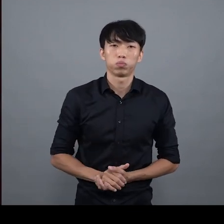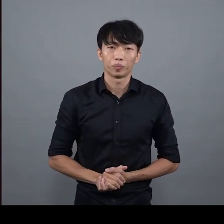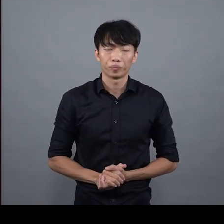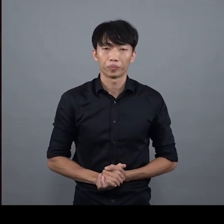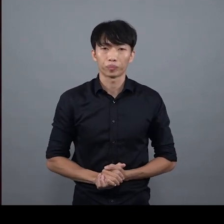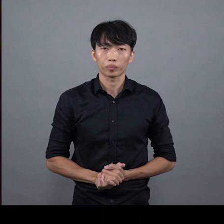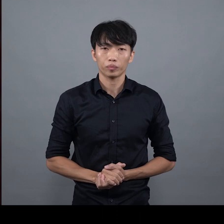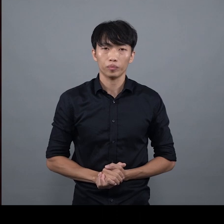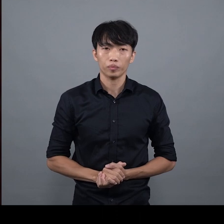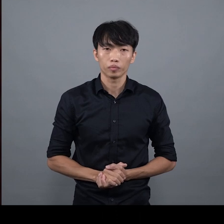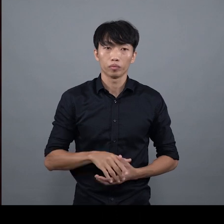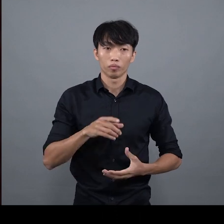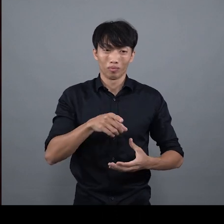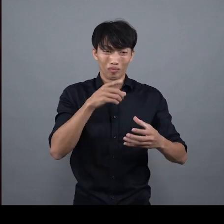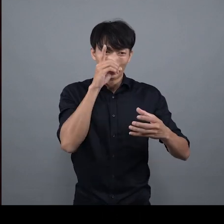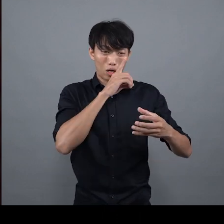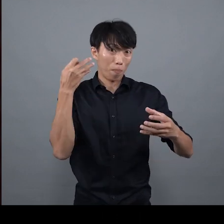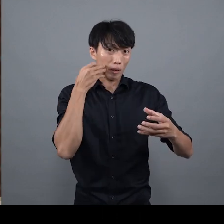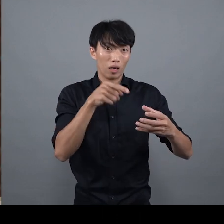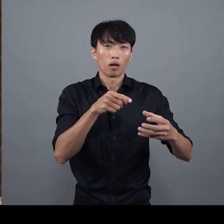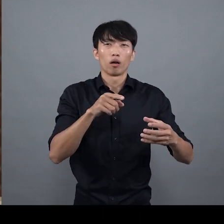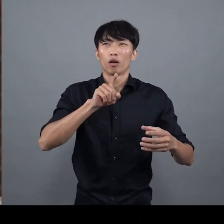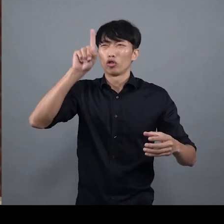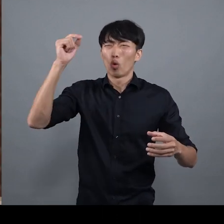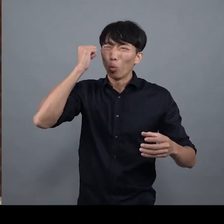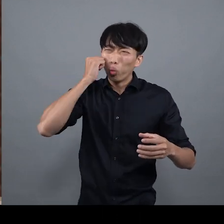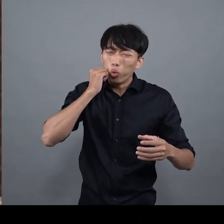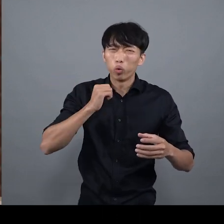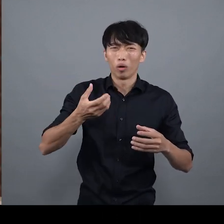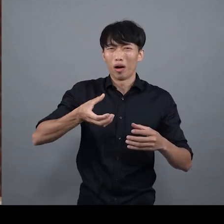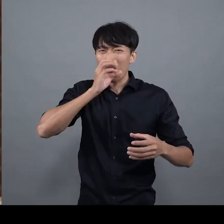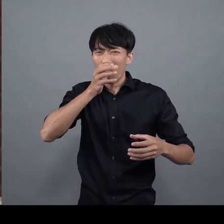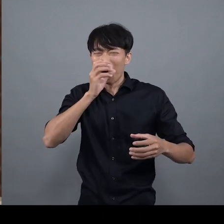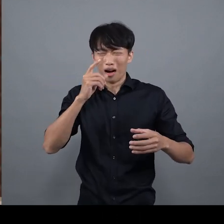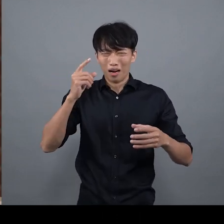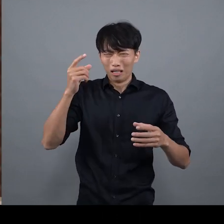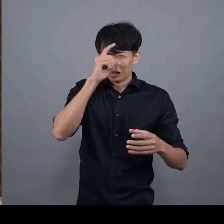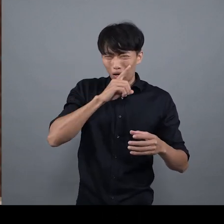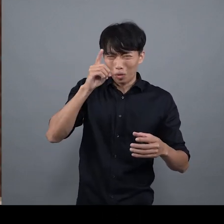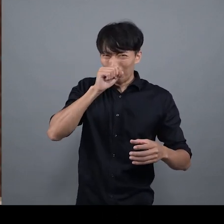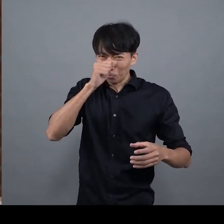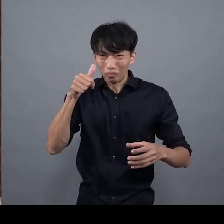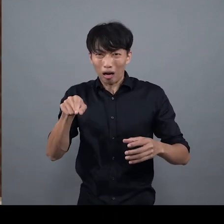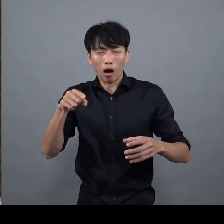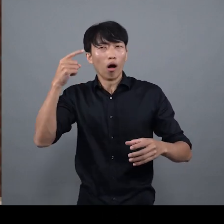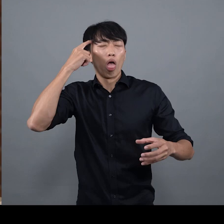Older alcohol aficionados are no strangers to these liquor brands